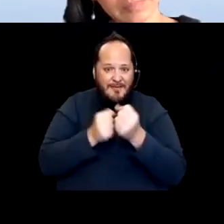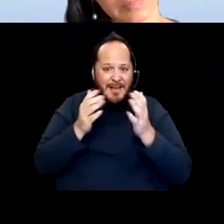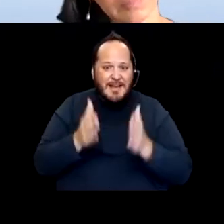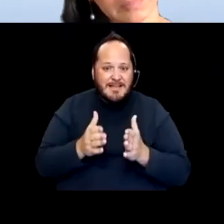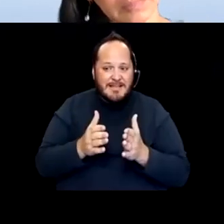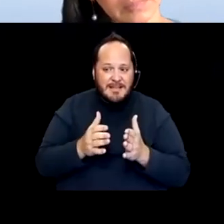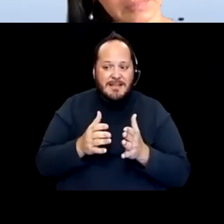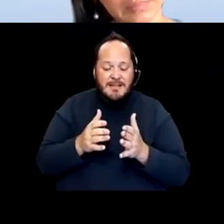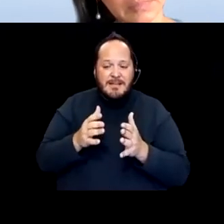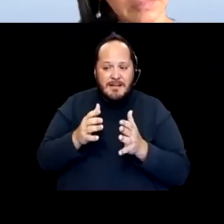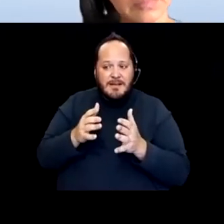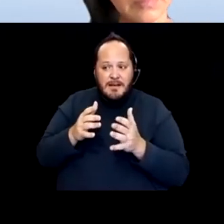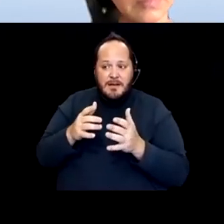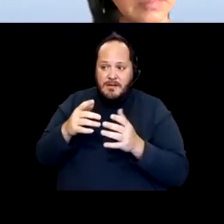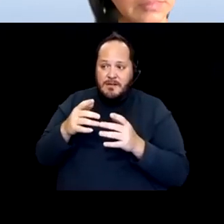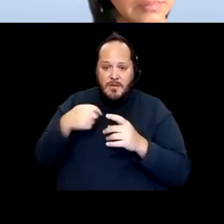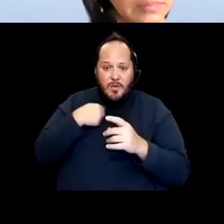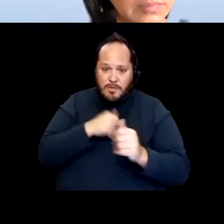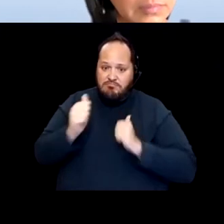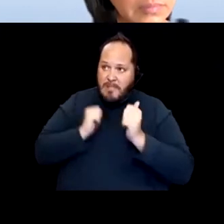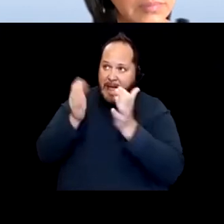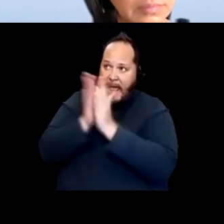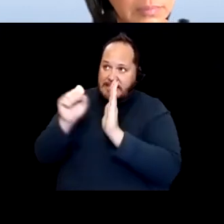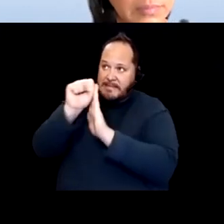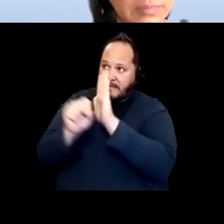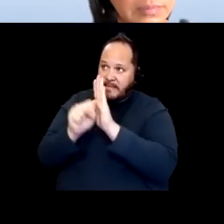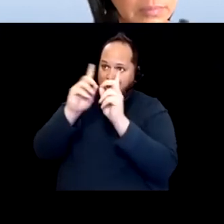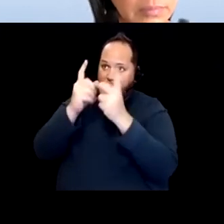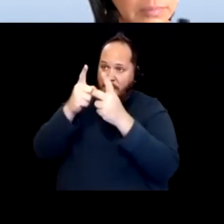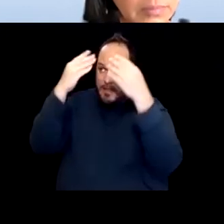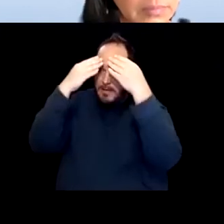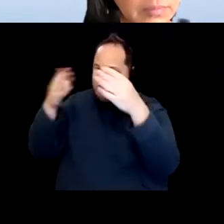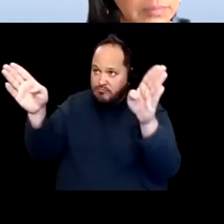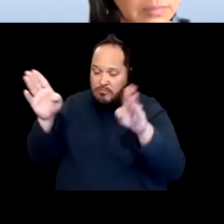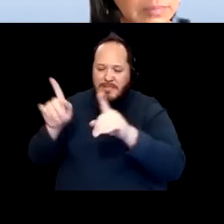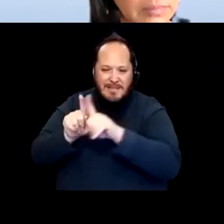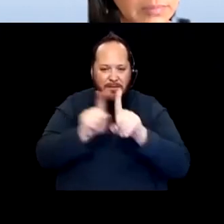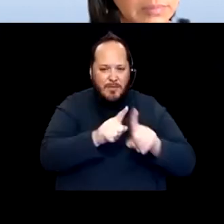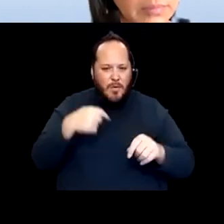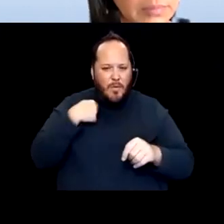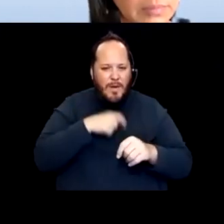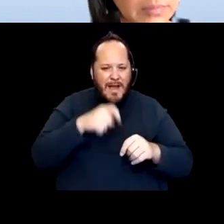beyond their specific program, that also allows us to think upon, beyond specifically who we serve.